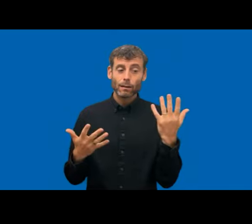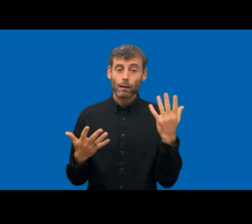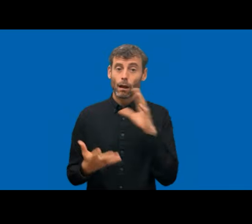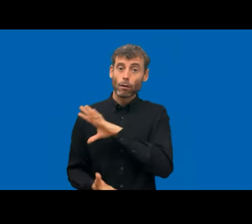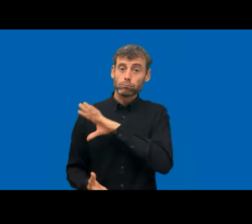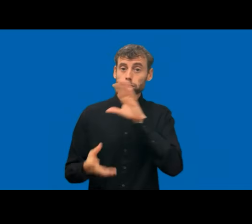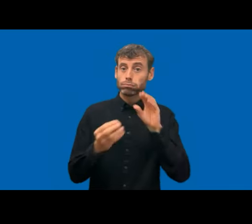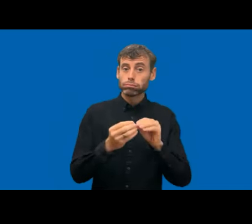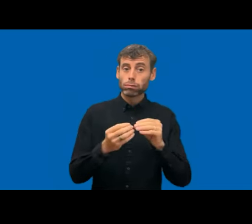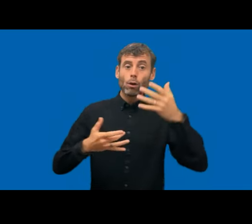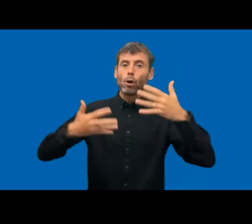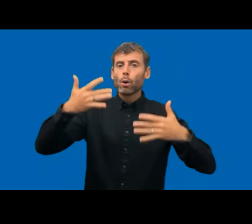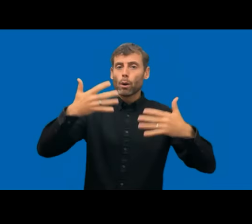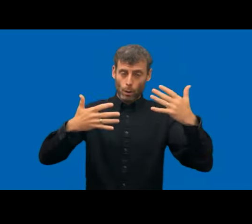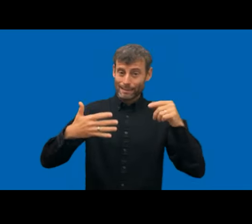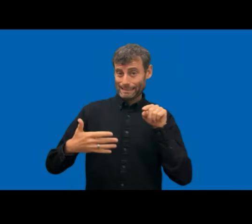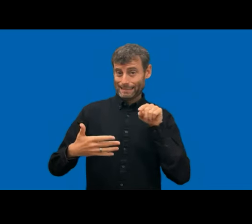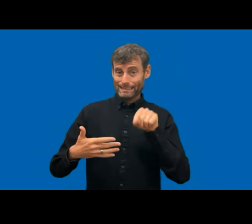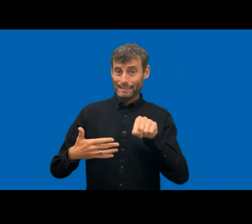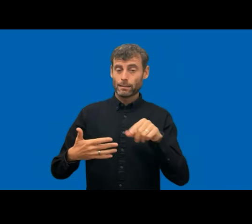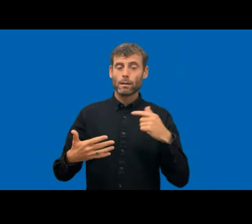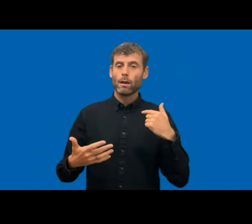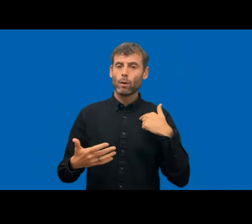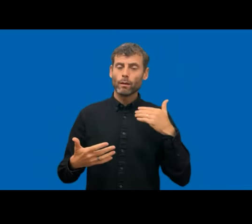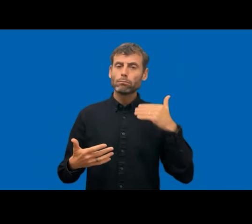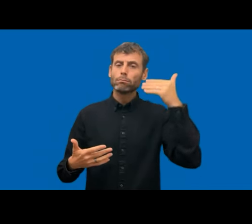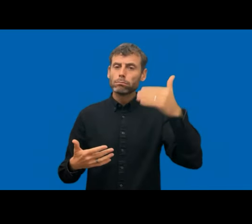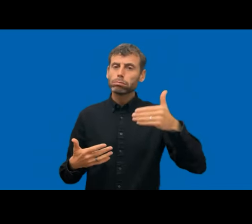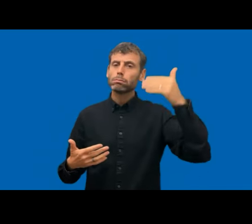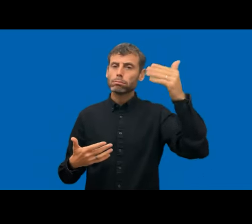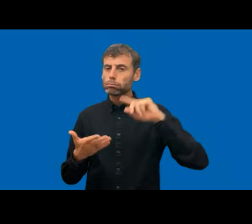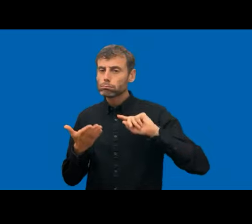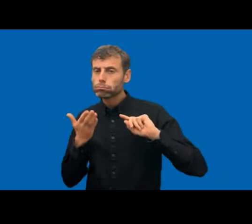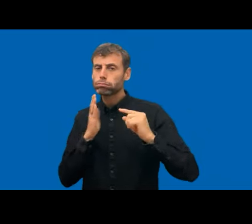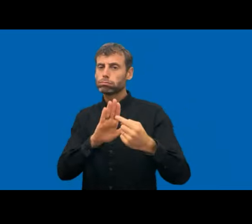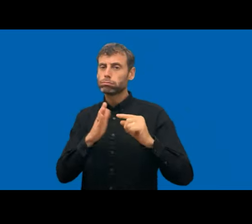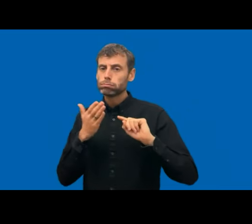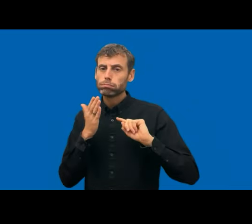a publishing of that every quarter and then at the end of the year for the whole monitoring period.